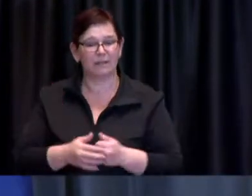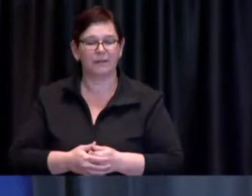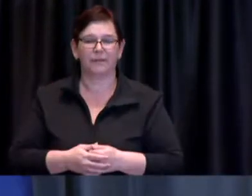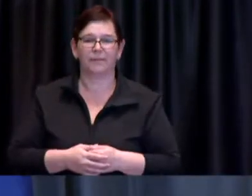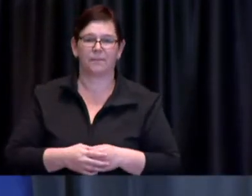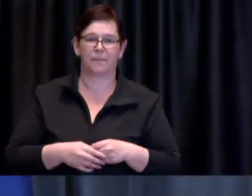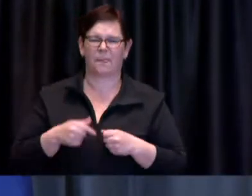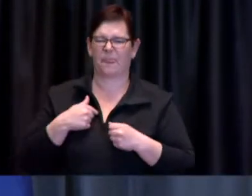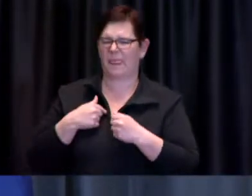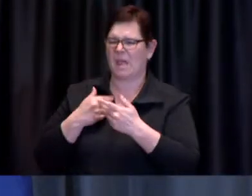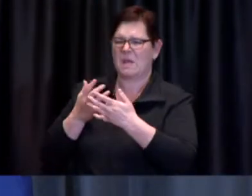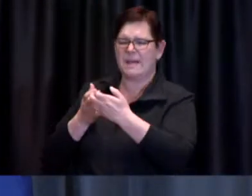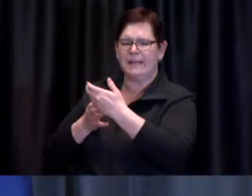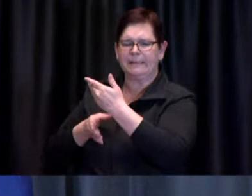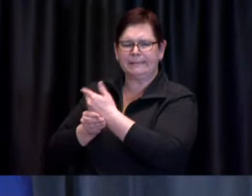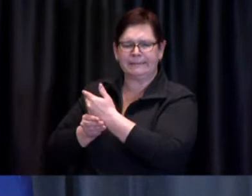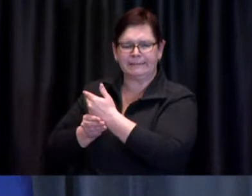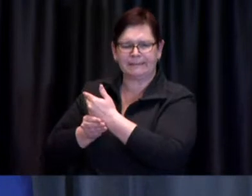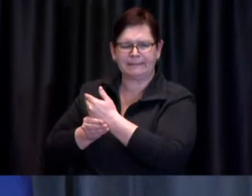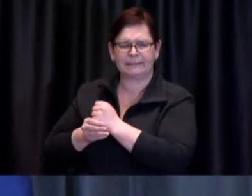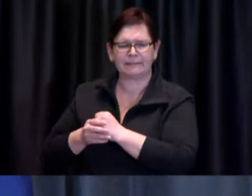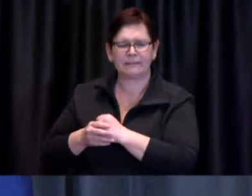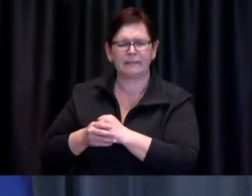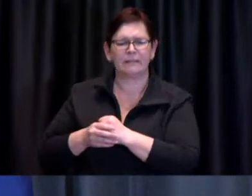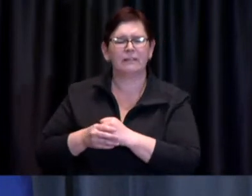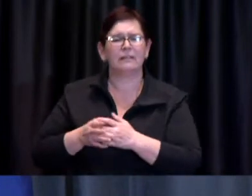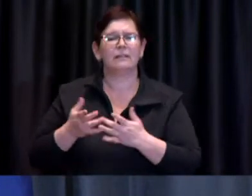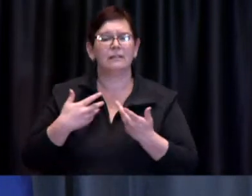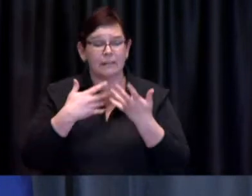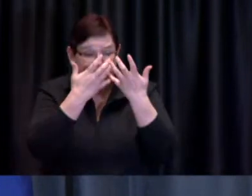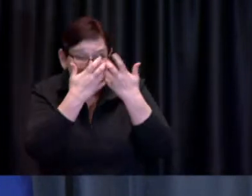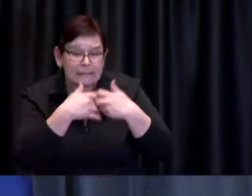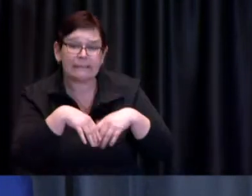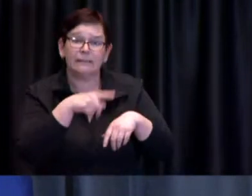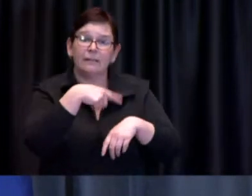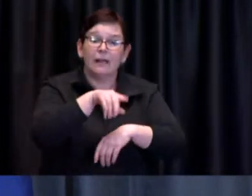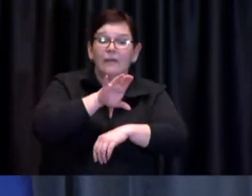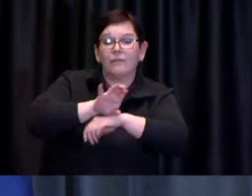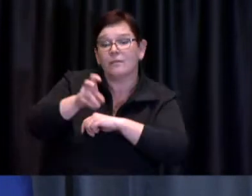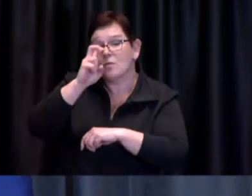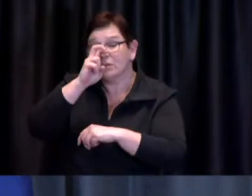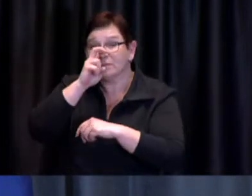our coordinated enforcement team was very active over the course of the weekend both proactively